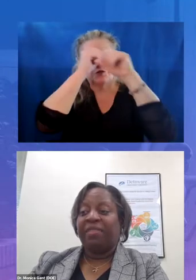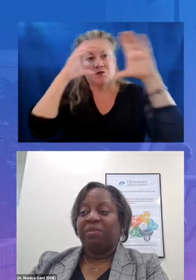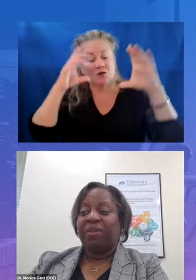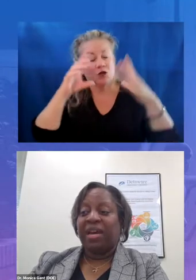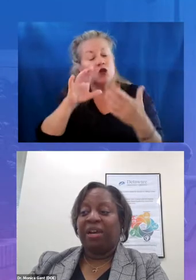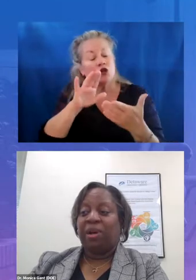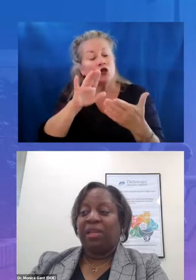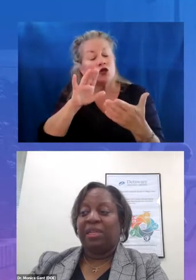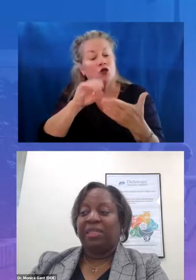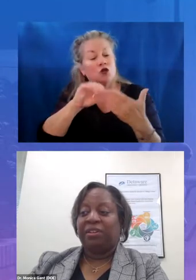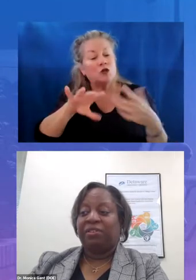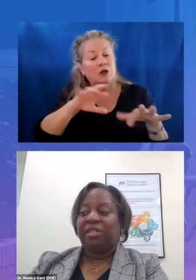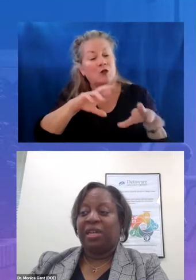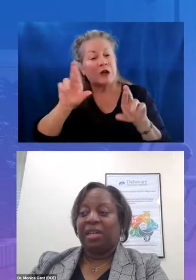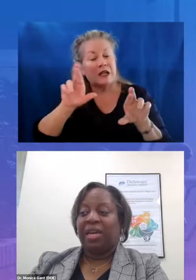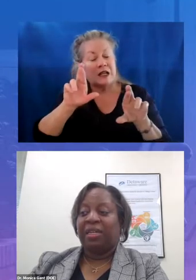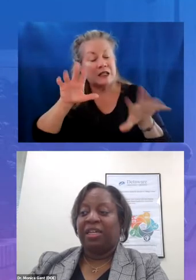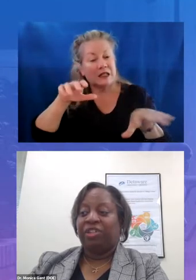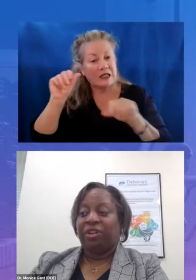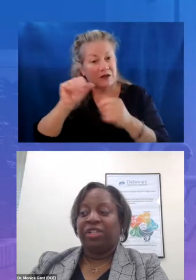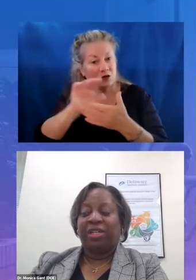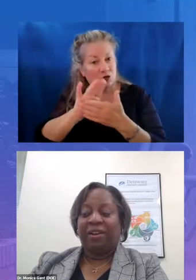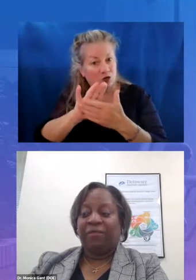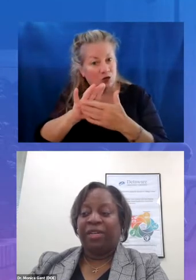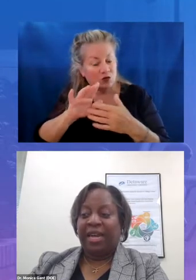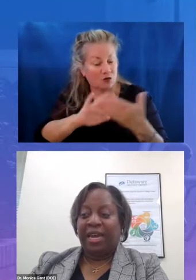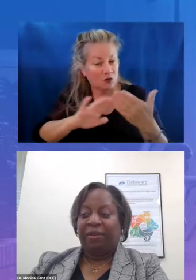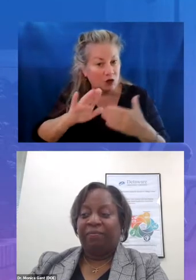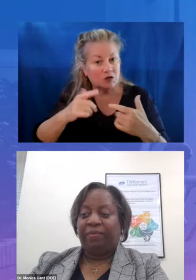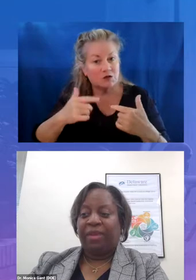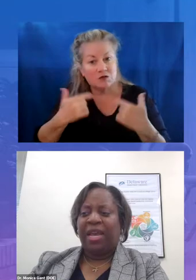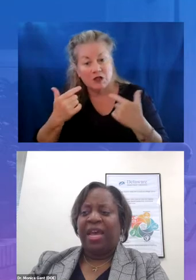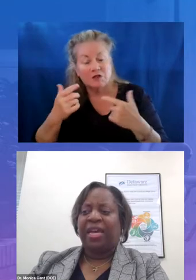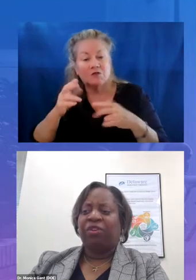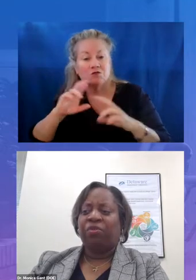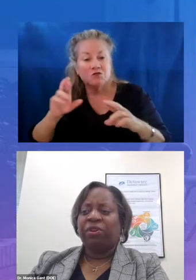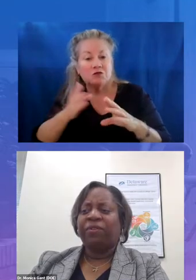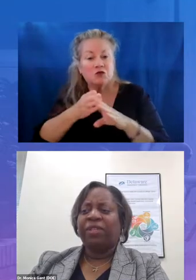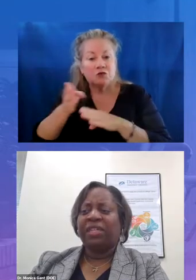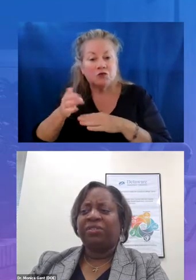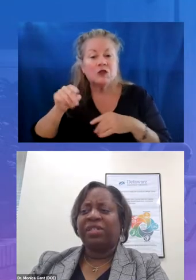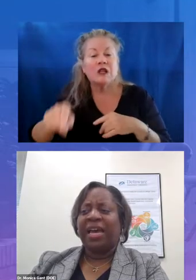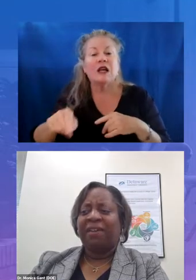with high quality standards aligned instruction every day and in order for teachers to have the